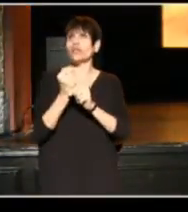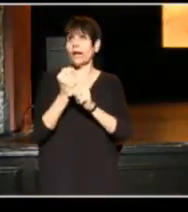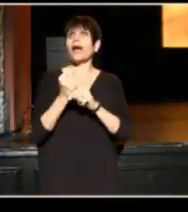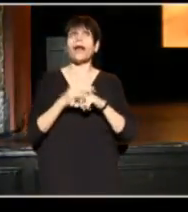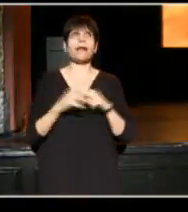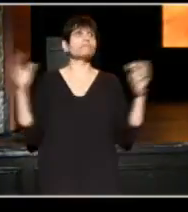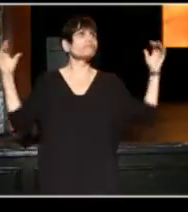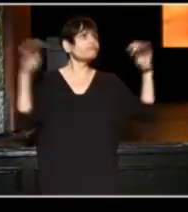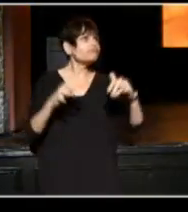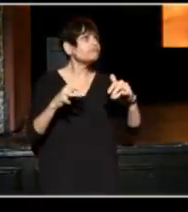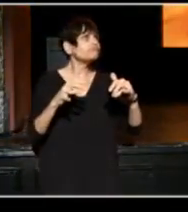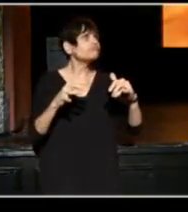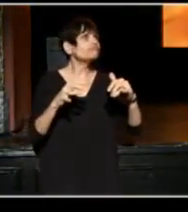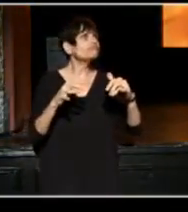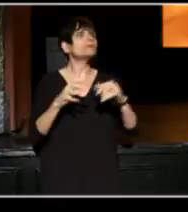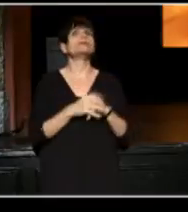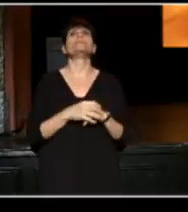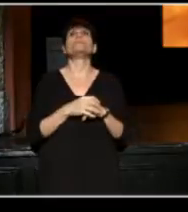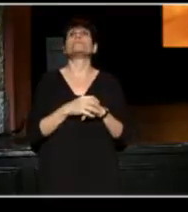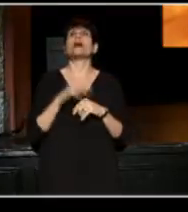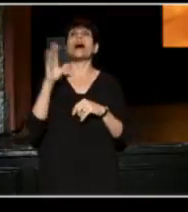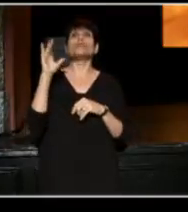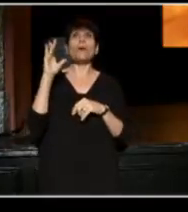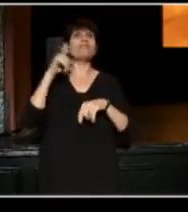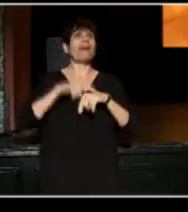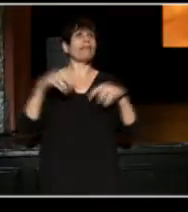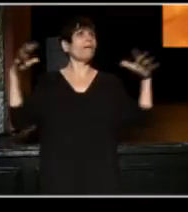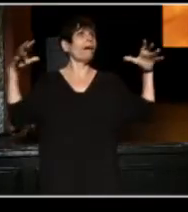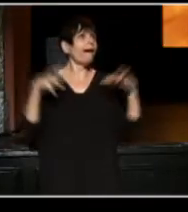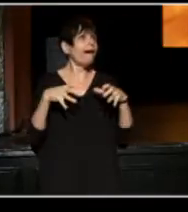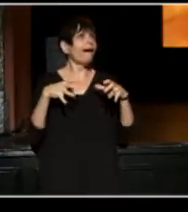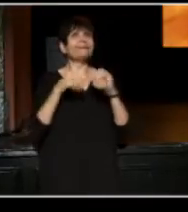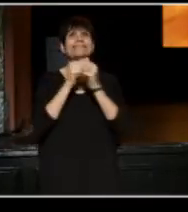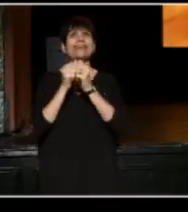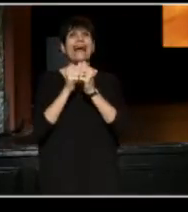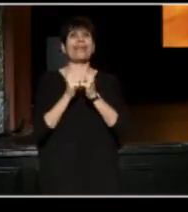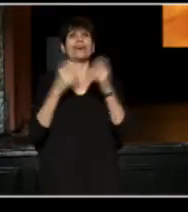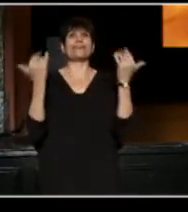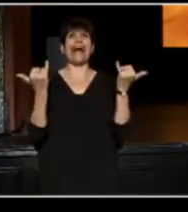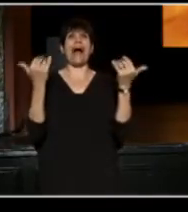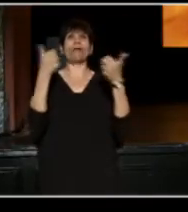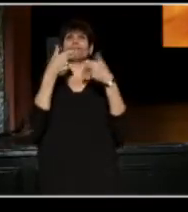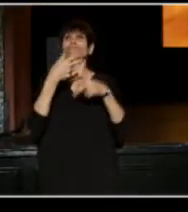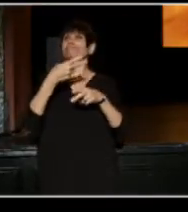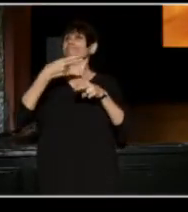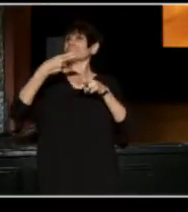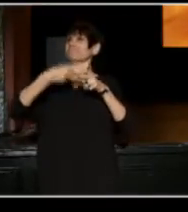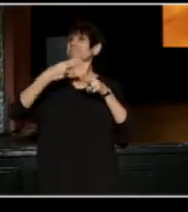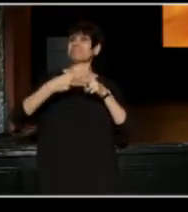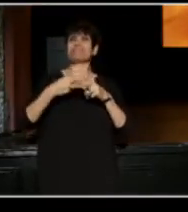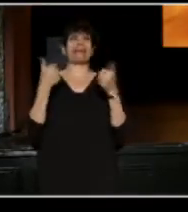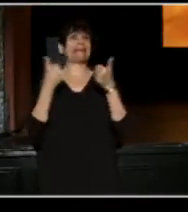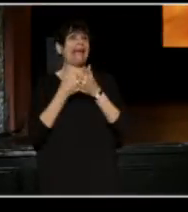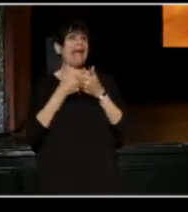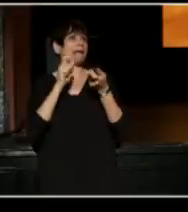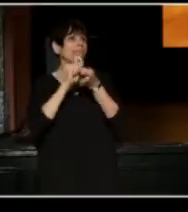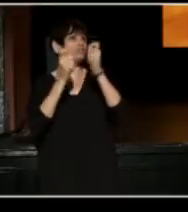Coming together now for the 25th time, we honor the game changing leaders who saw the power of pure connection